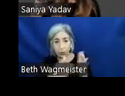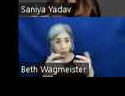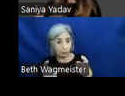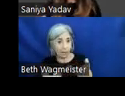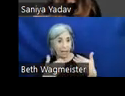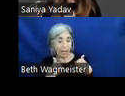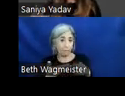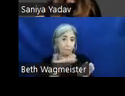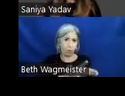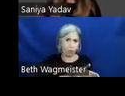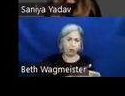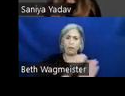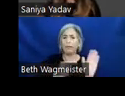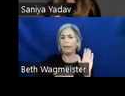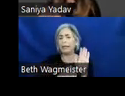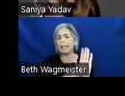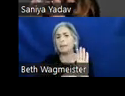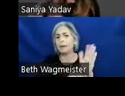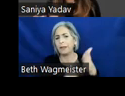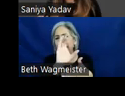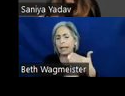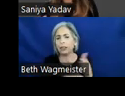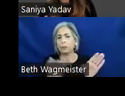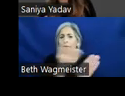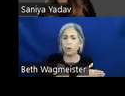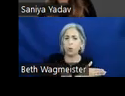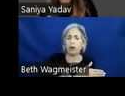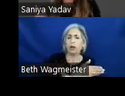Even the example with the calendar that was shared, the usage guidelines that go with that.